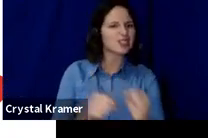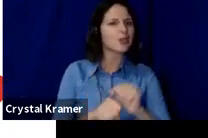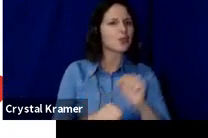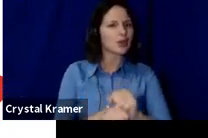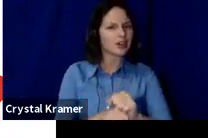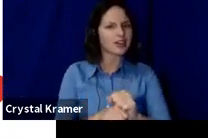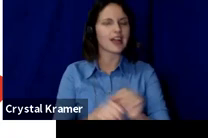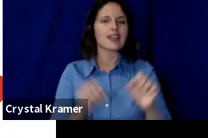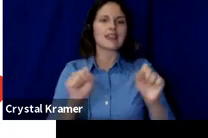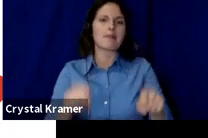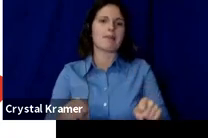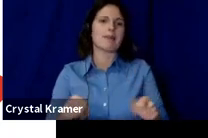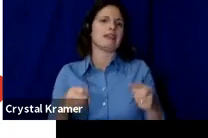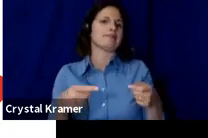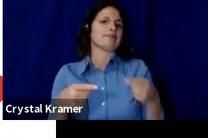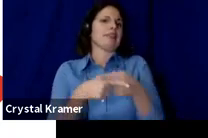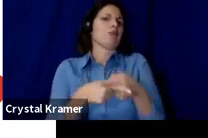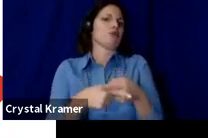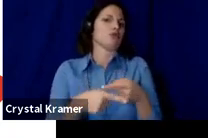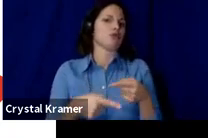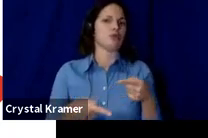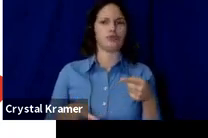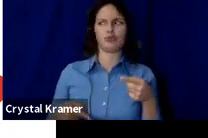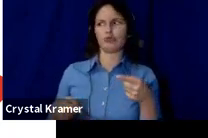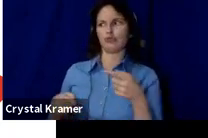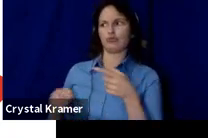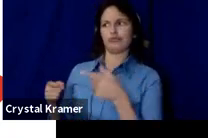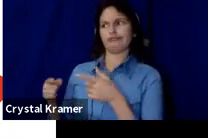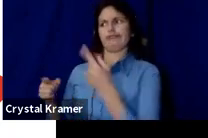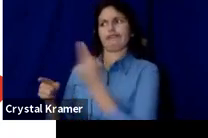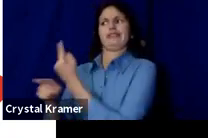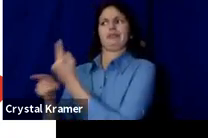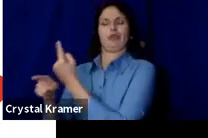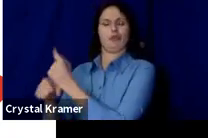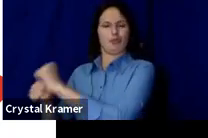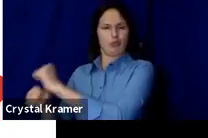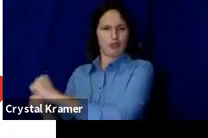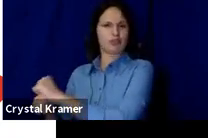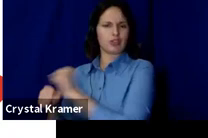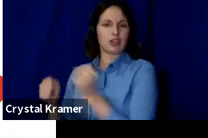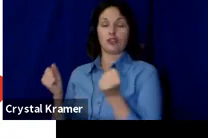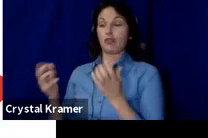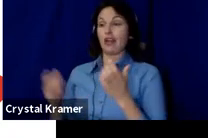controversial or provocative to flourish because you're removing a lot of gatekeepers and allows